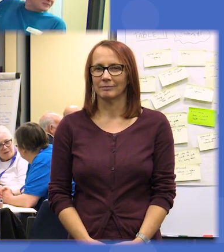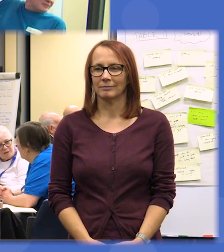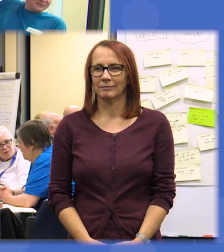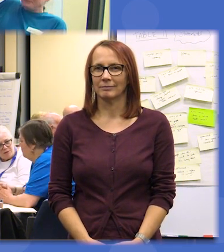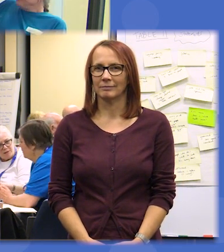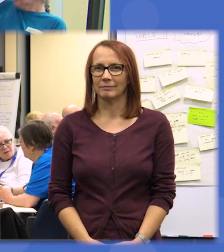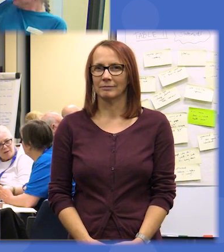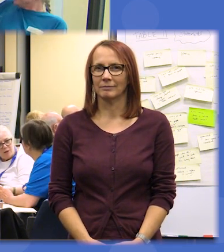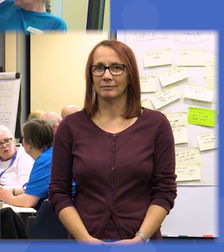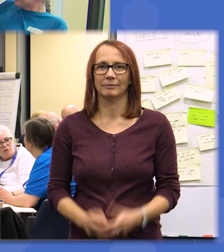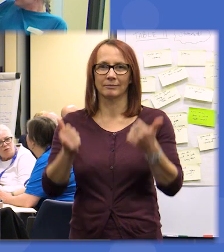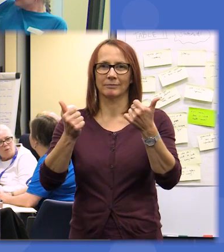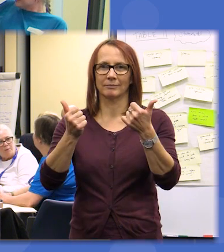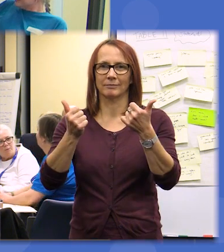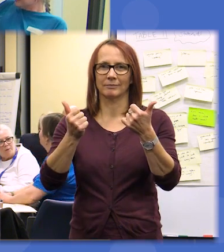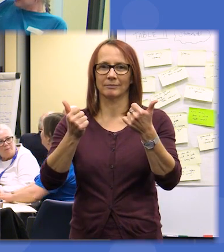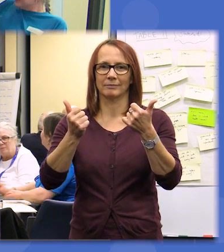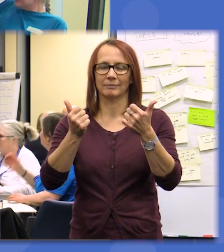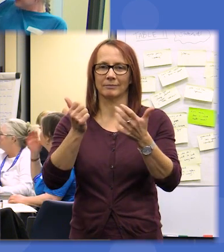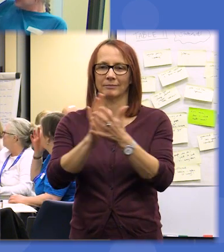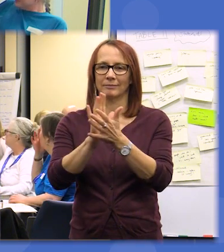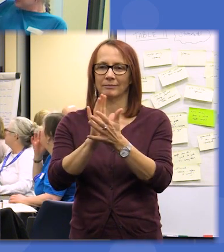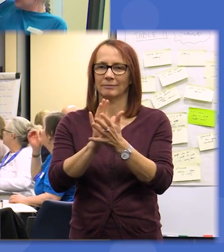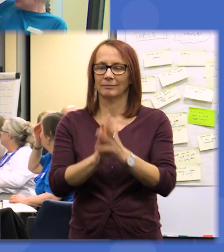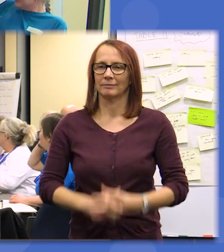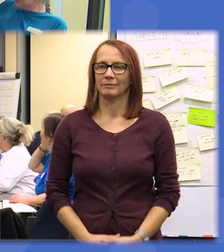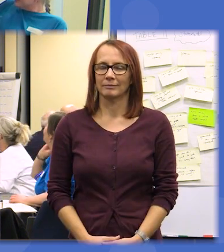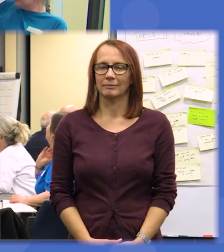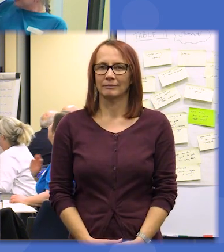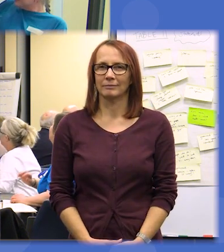Hey excellent